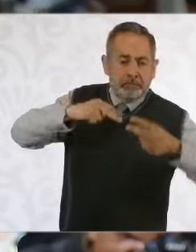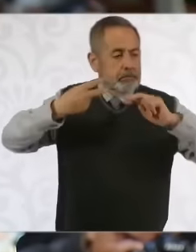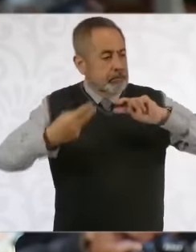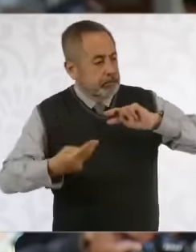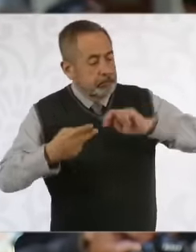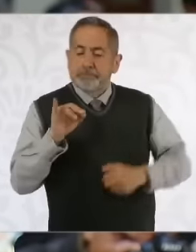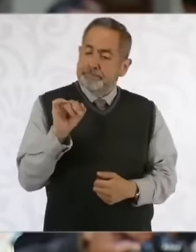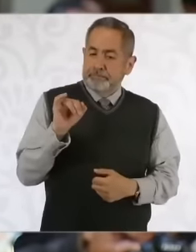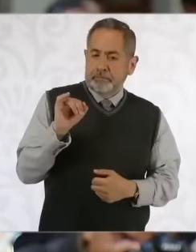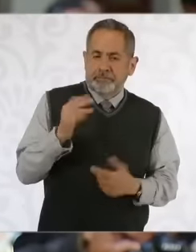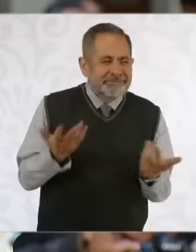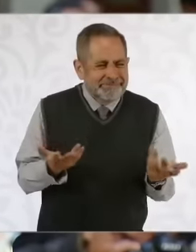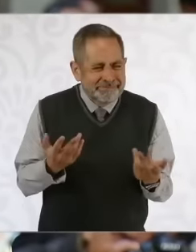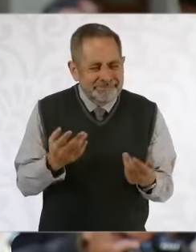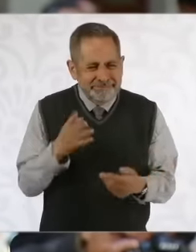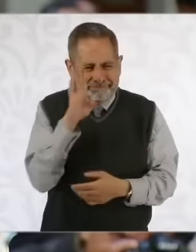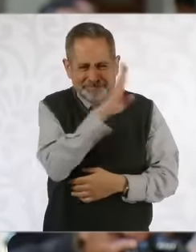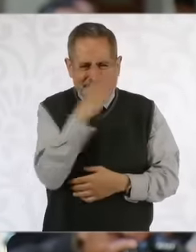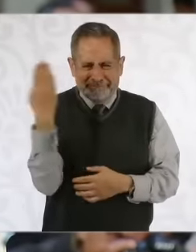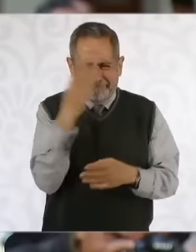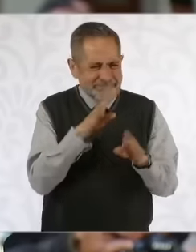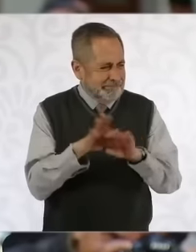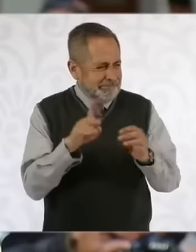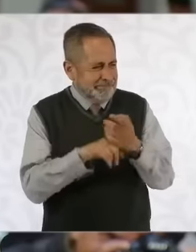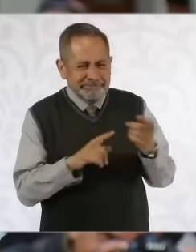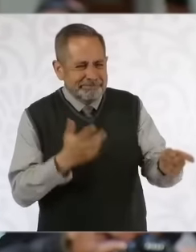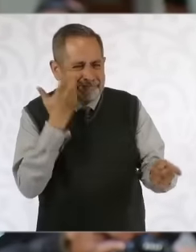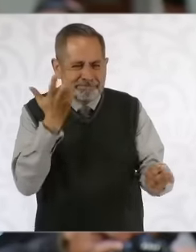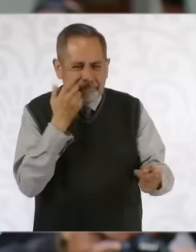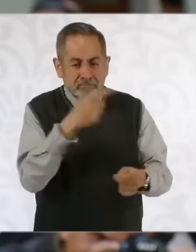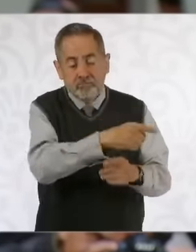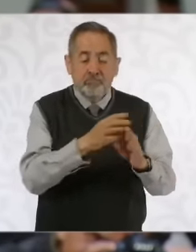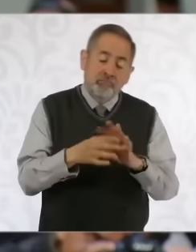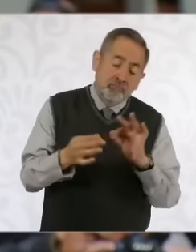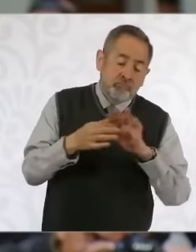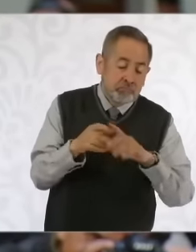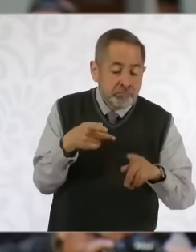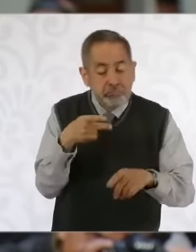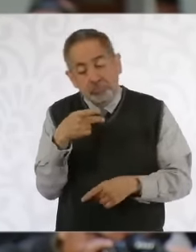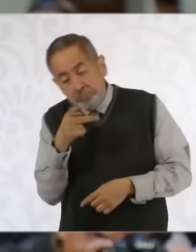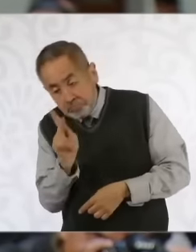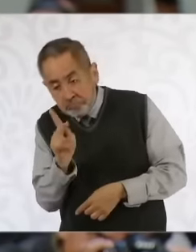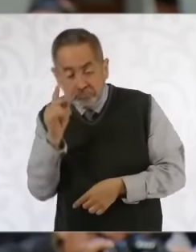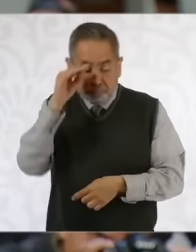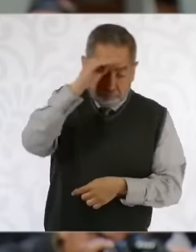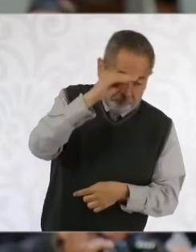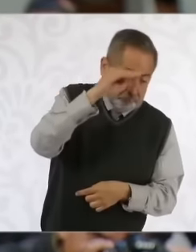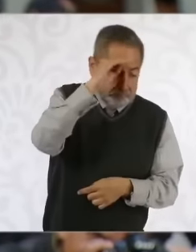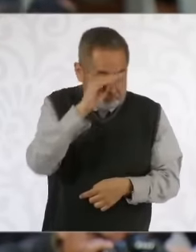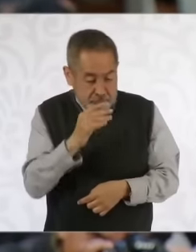legal framework but now of pragmatically as a result of some sporadic